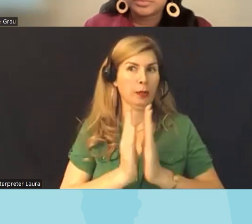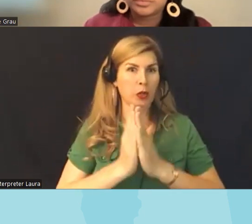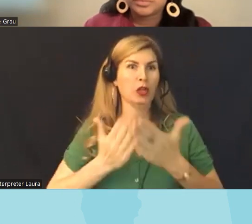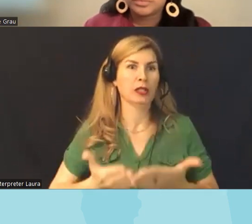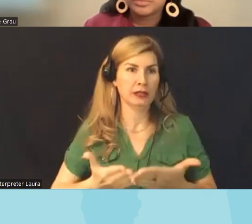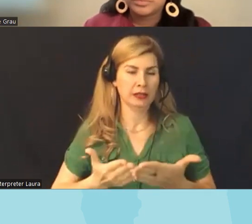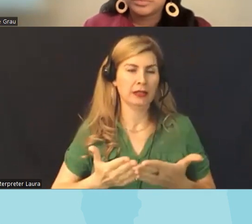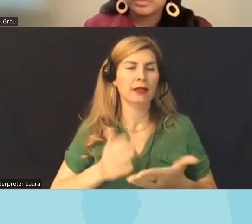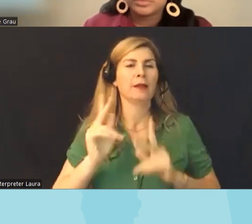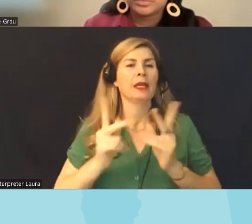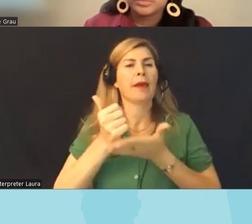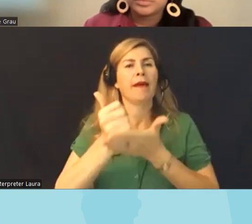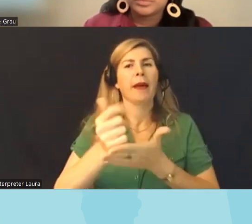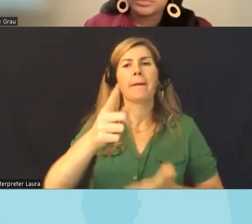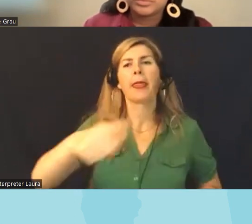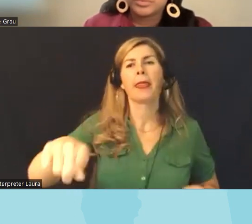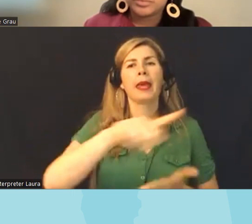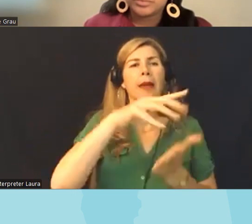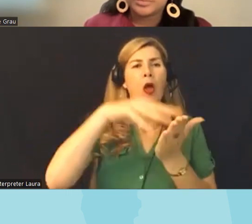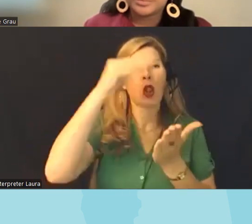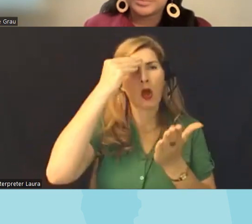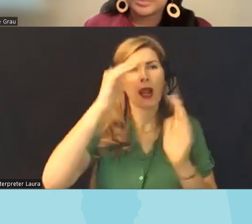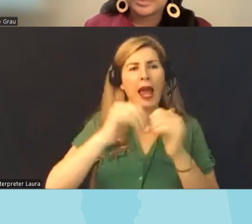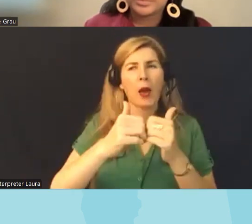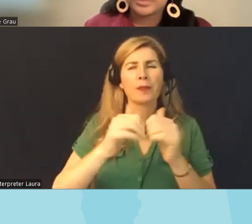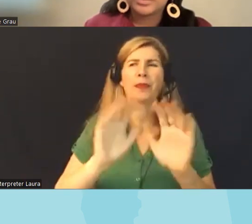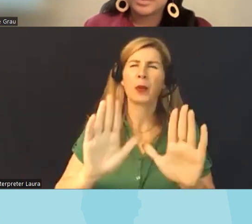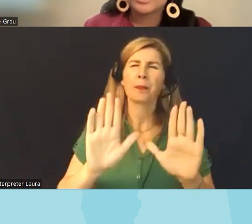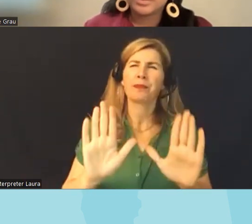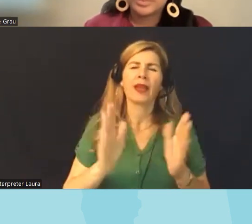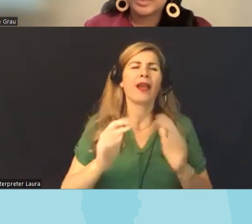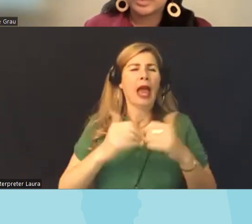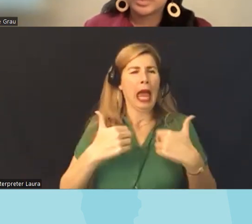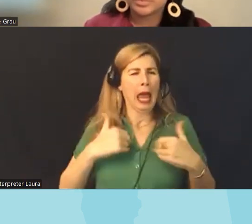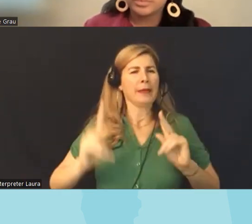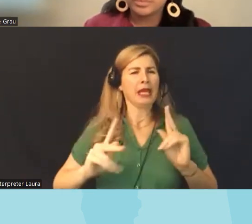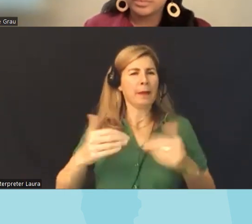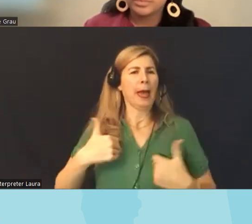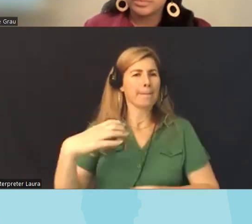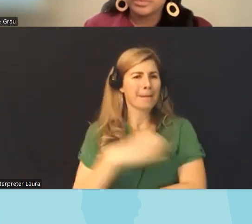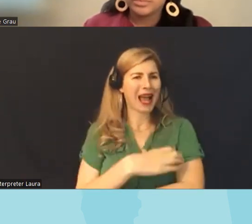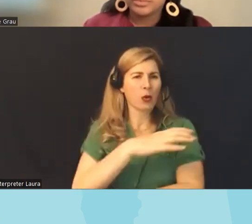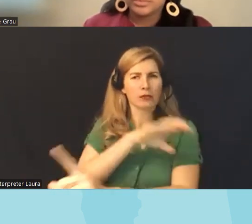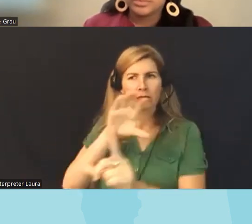help them learn how um you know Empower folks to have the tools that they need to speak at these